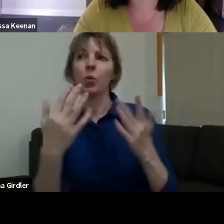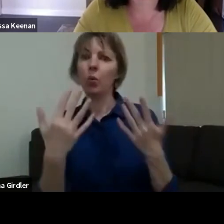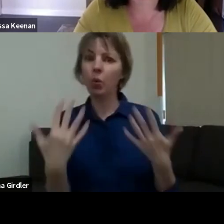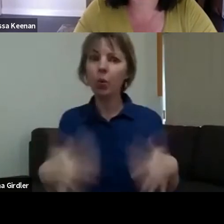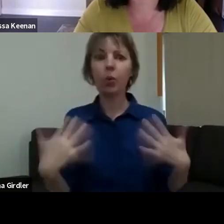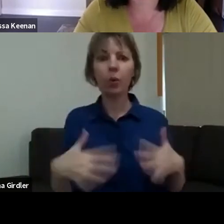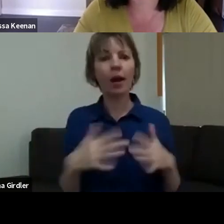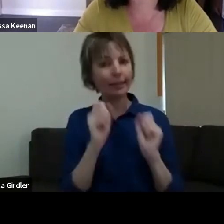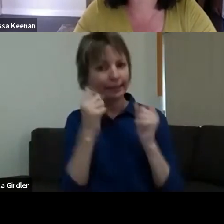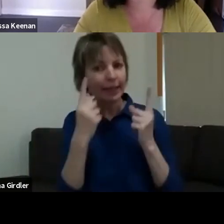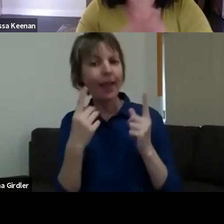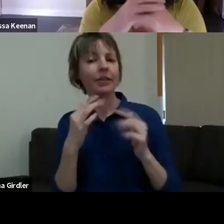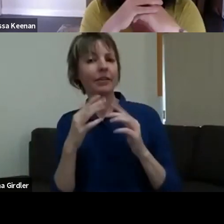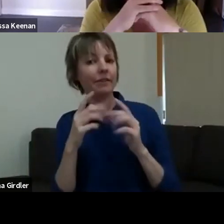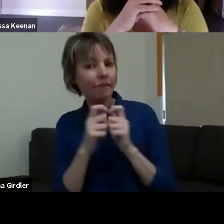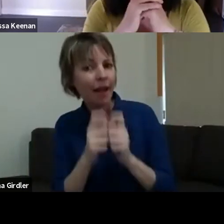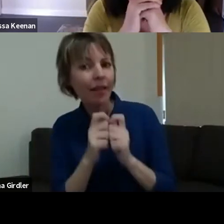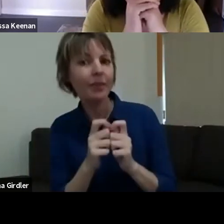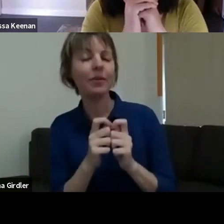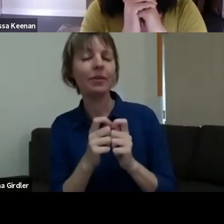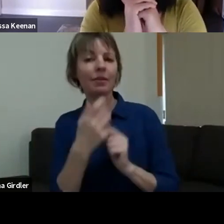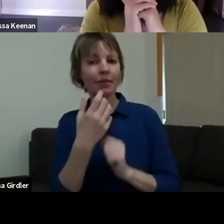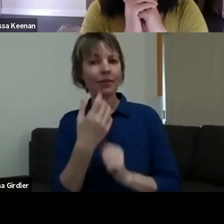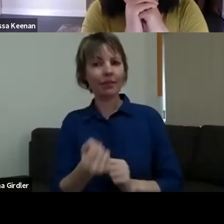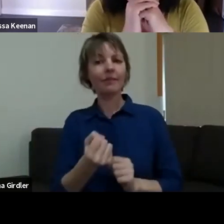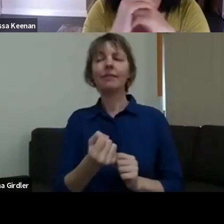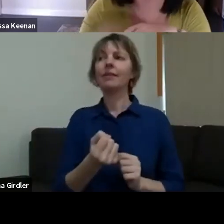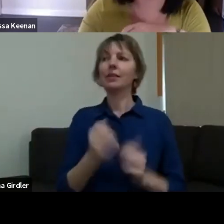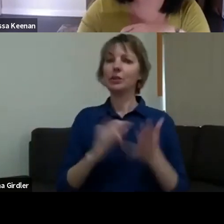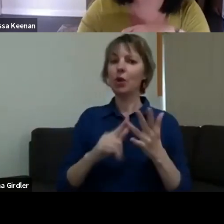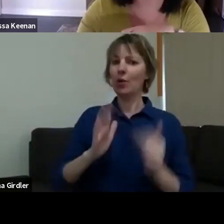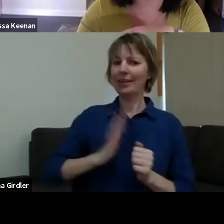very, very interesting way of practising. So, thank you so much to